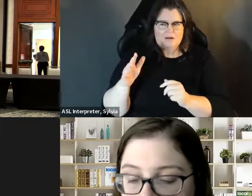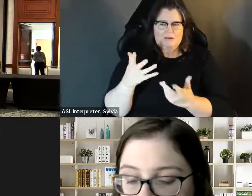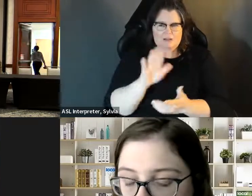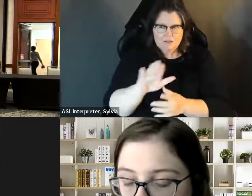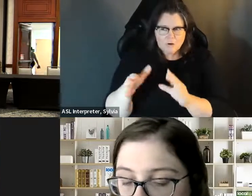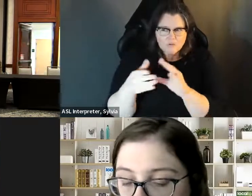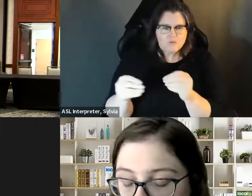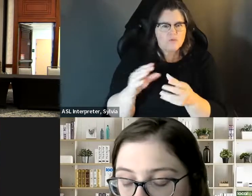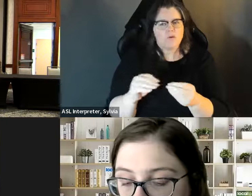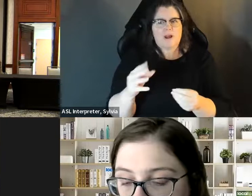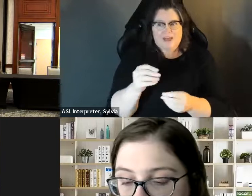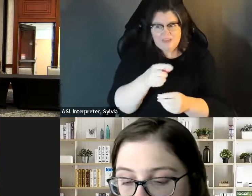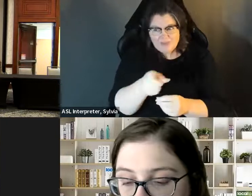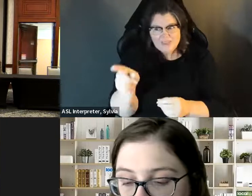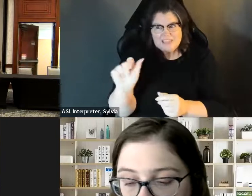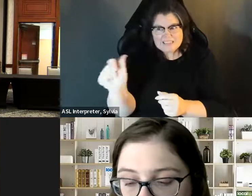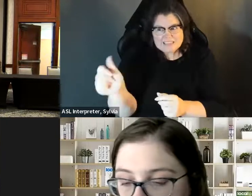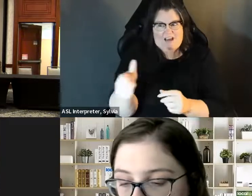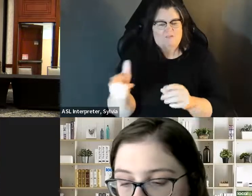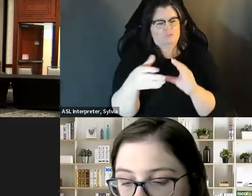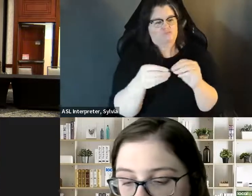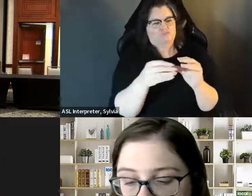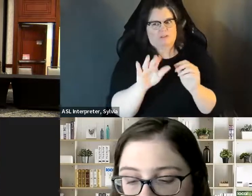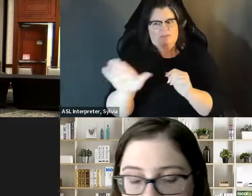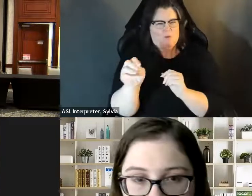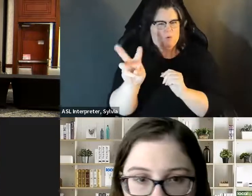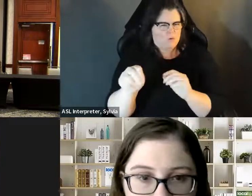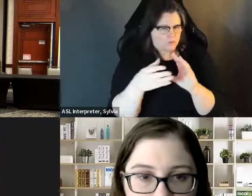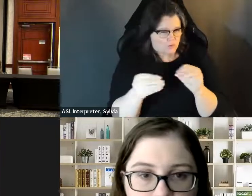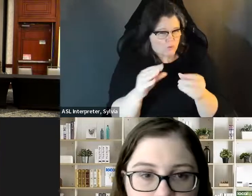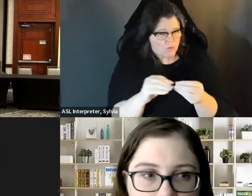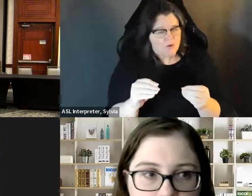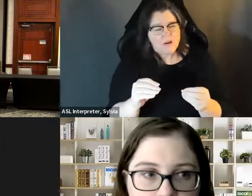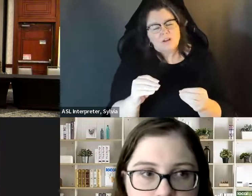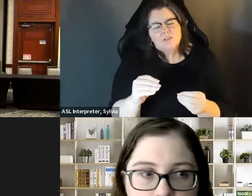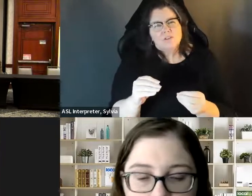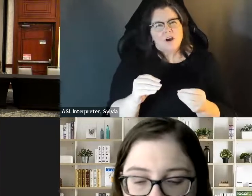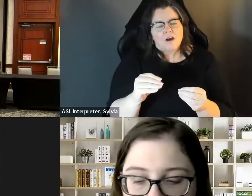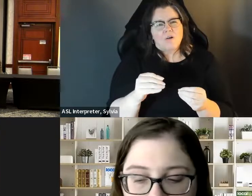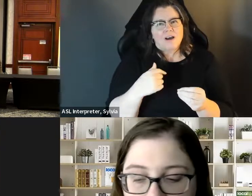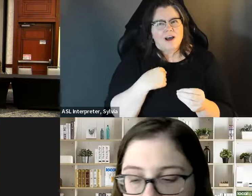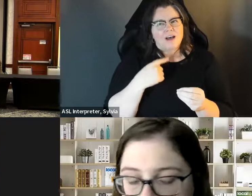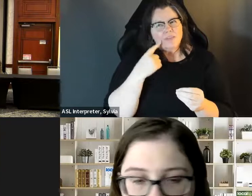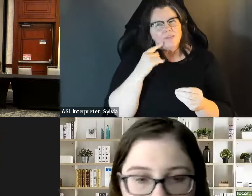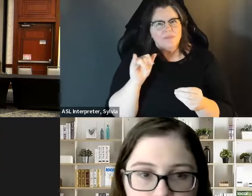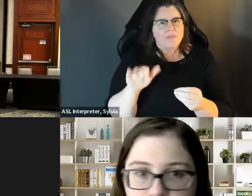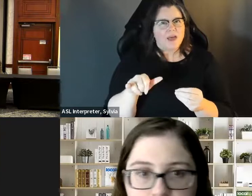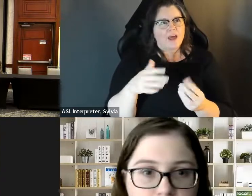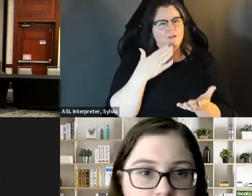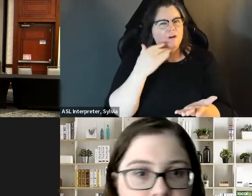And I think that movement is going to be really important. And you know, giving people's stories and and sharing stories about elected officials with disabilities. giving people stories and sharing stories about elected